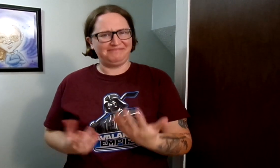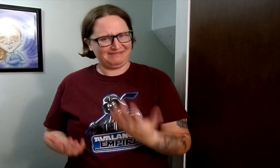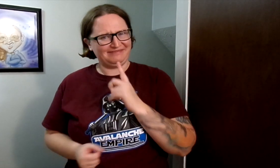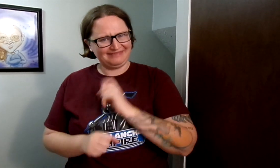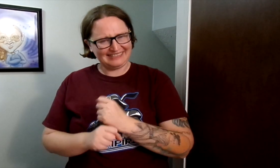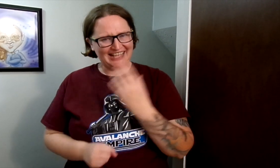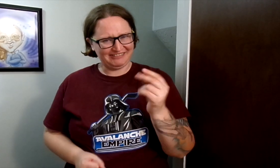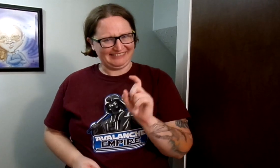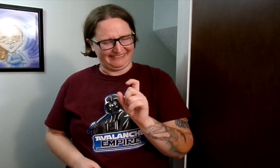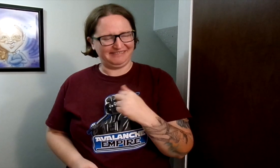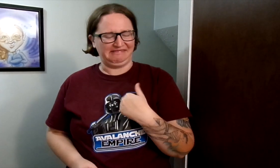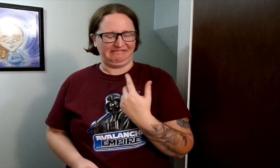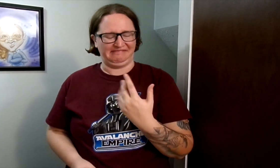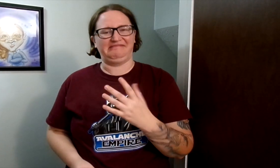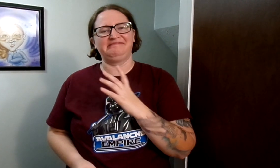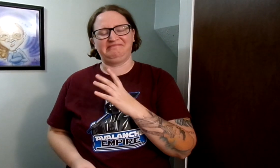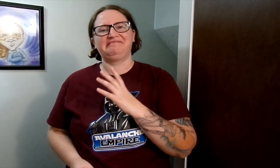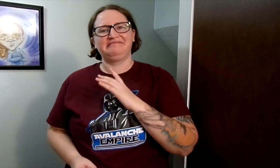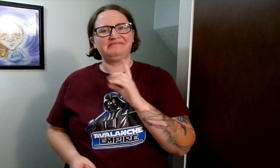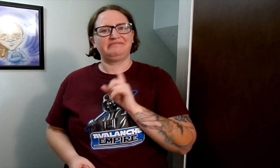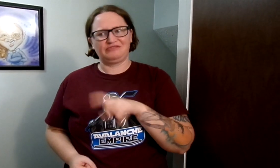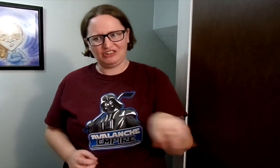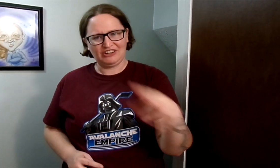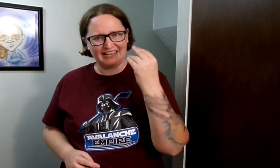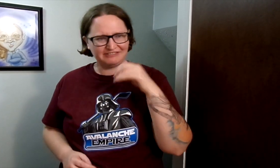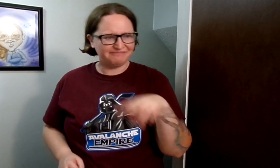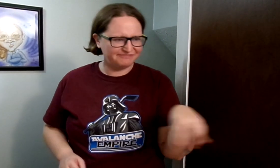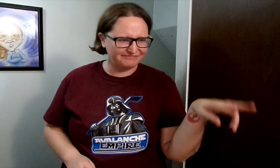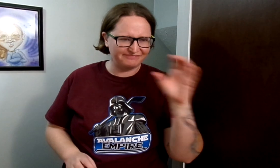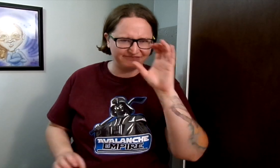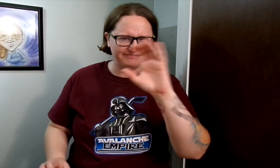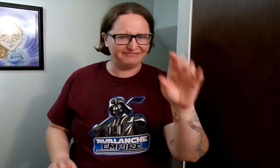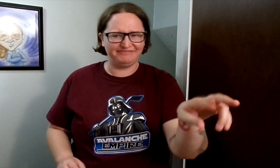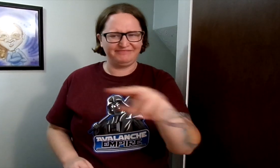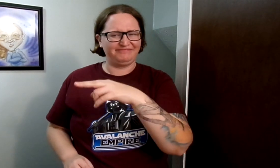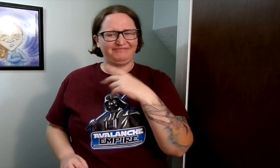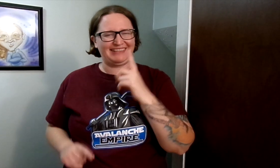I thought, well maybe she did get out. So I started looking out in the yard, everywhere I could.